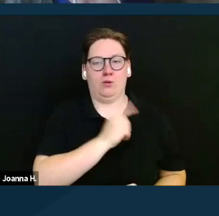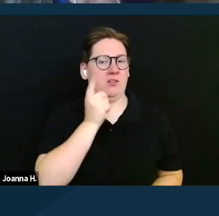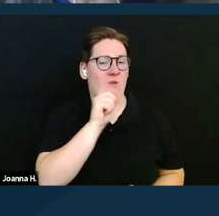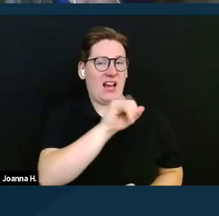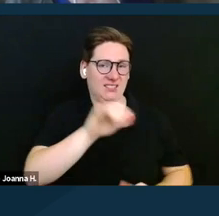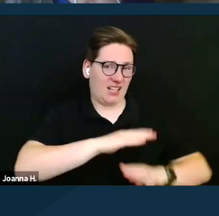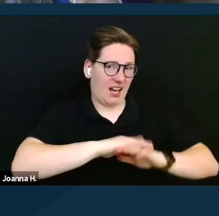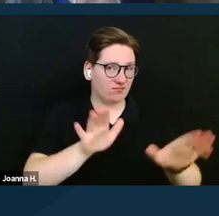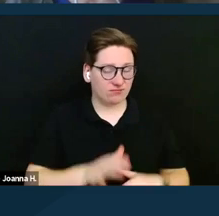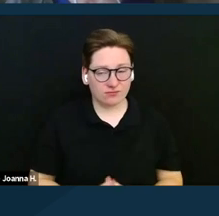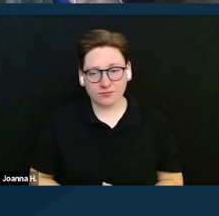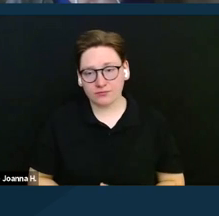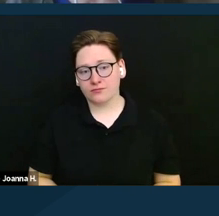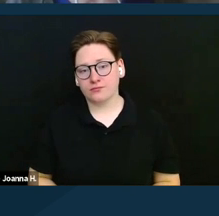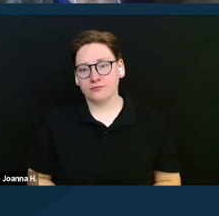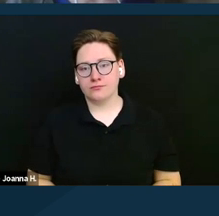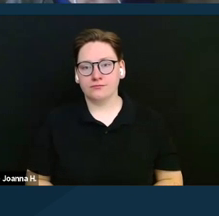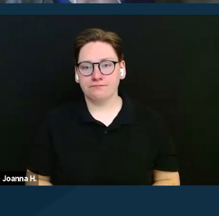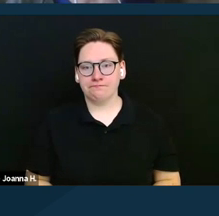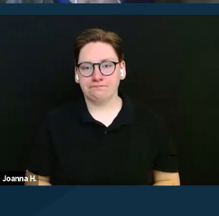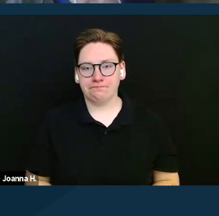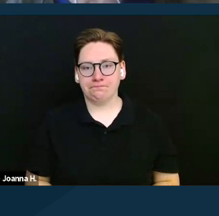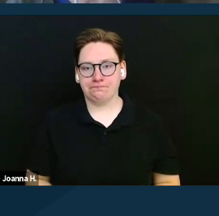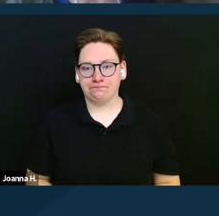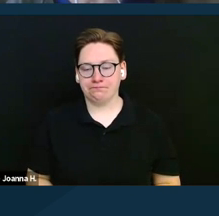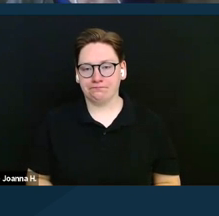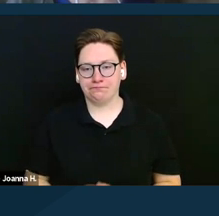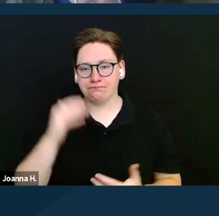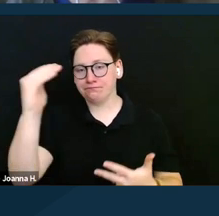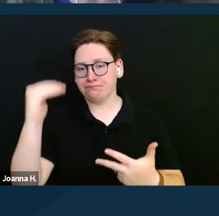Also, the countable assets of the non-SSI spouse